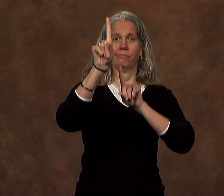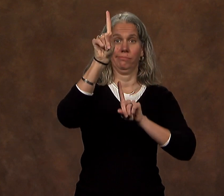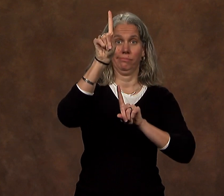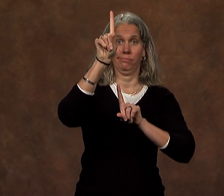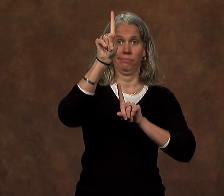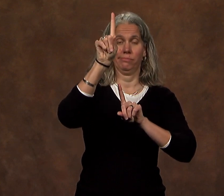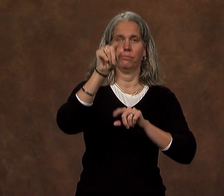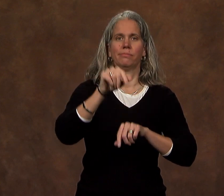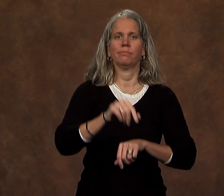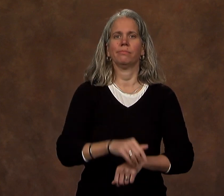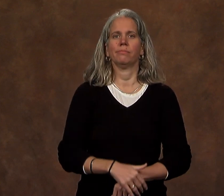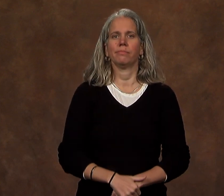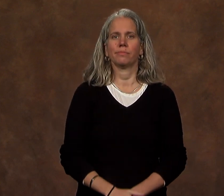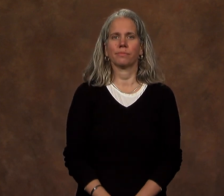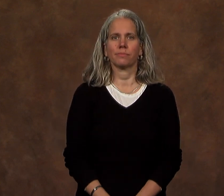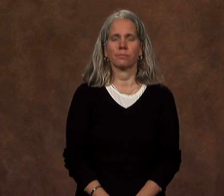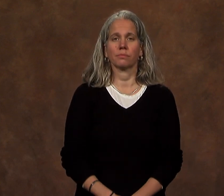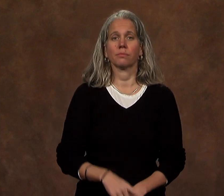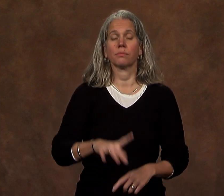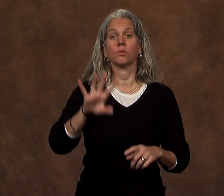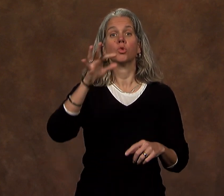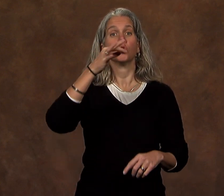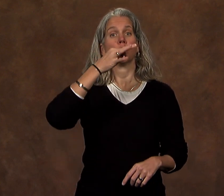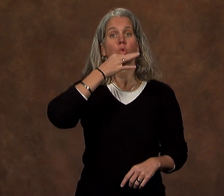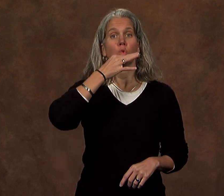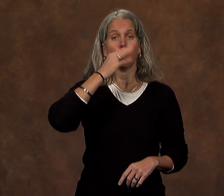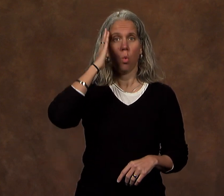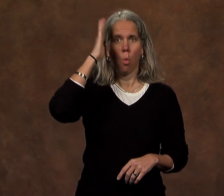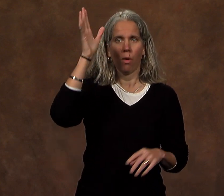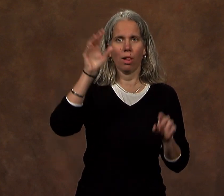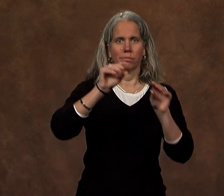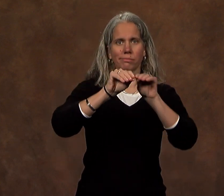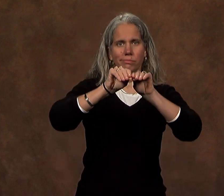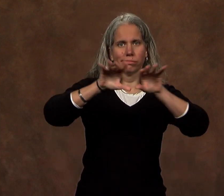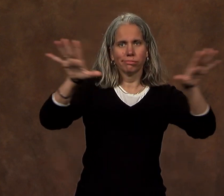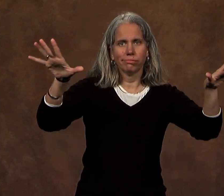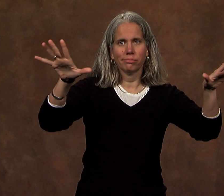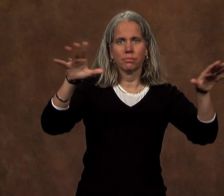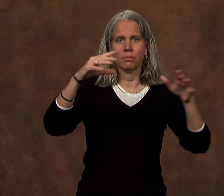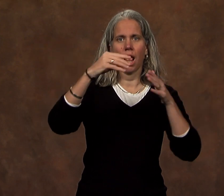This begins with the upcoming public launch